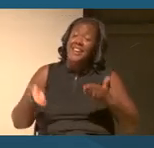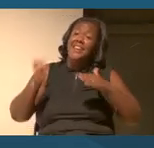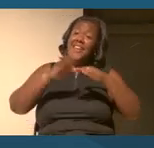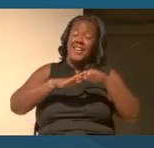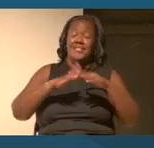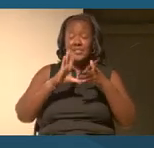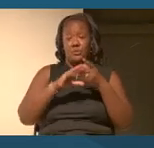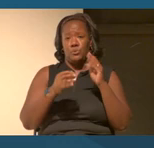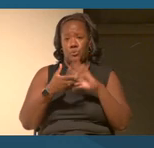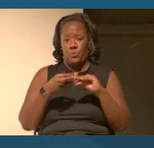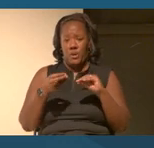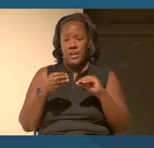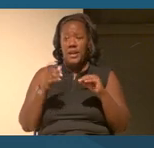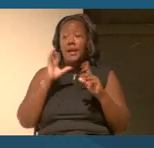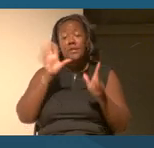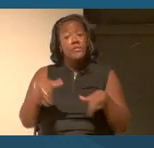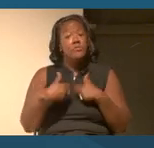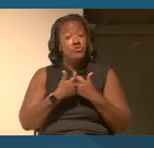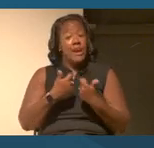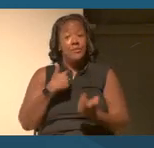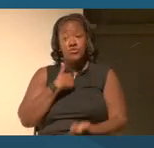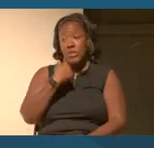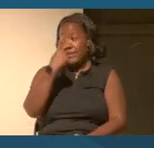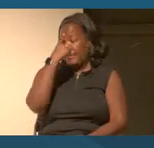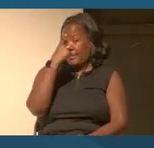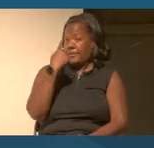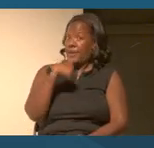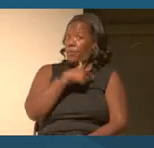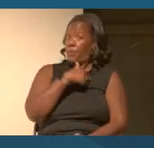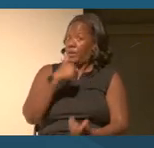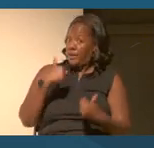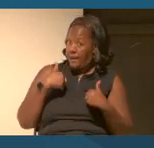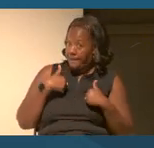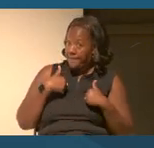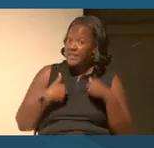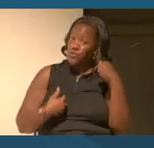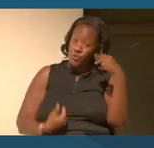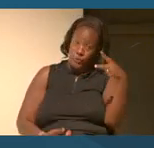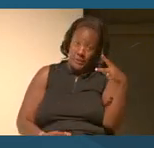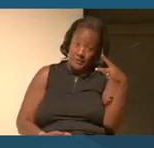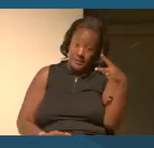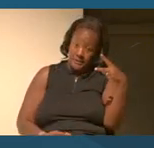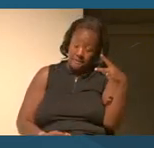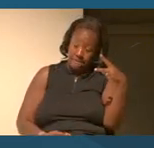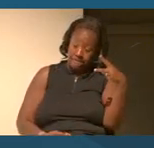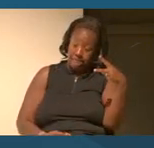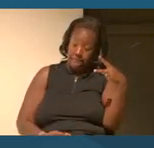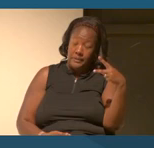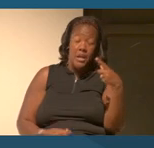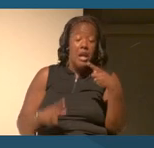And the challenge that I think we have, there's two things I don't think that most teachers